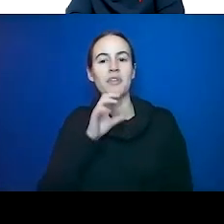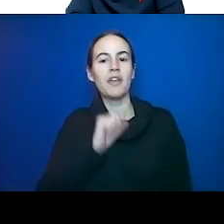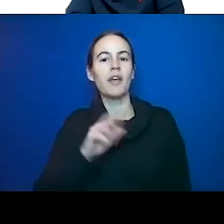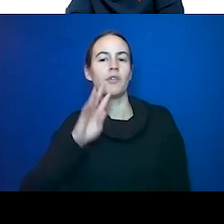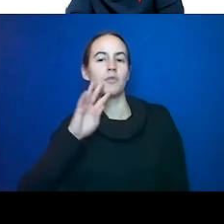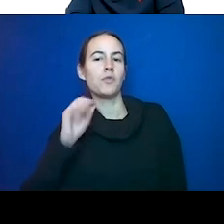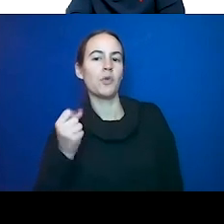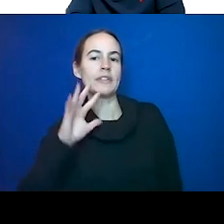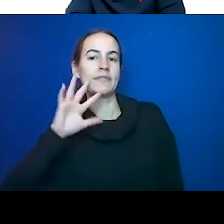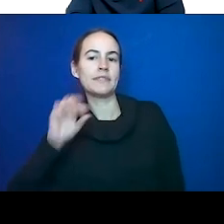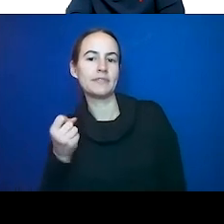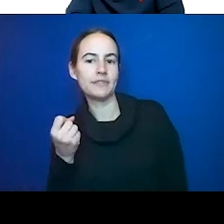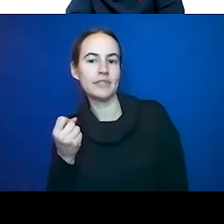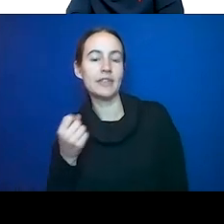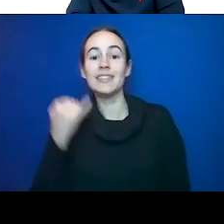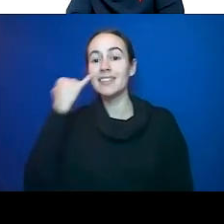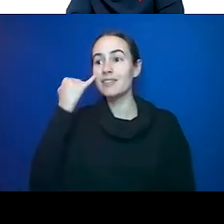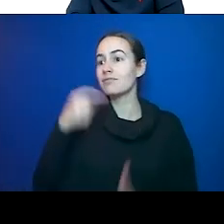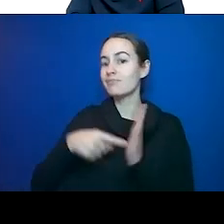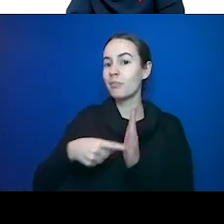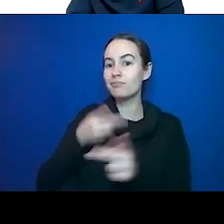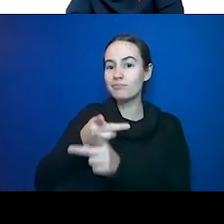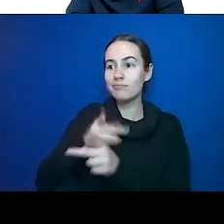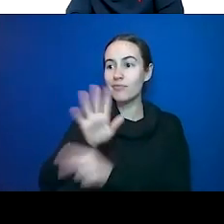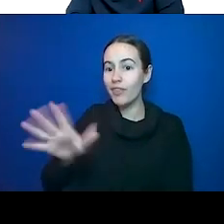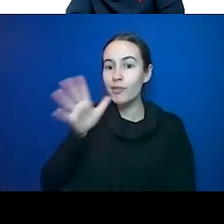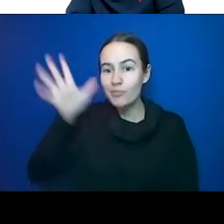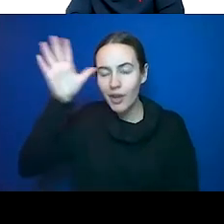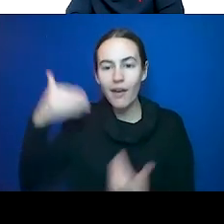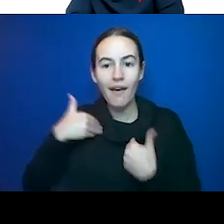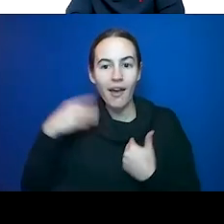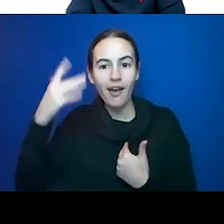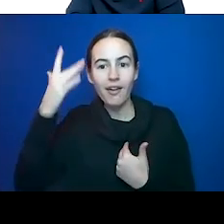dementia. When they are handling their kids as they are transitioning finally into